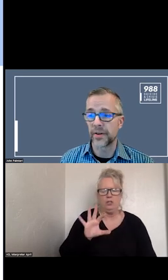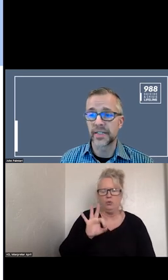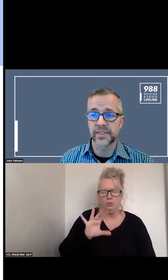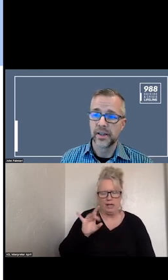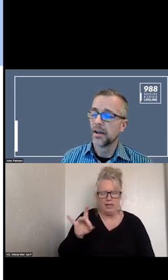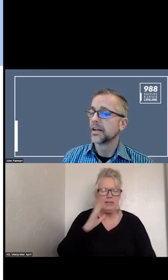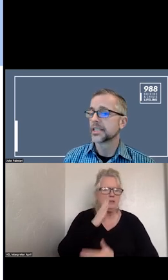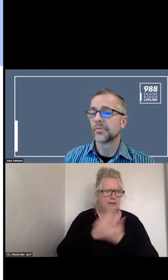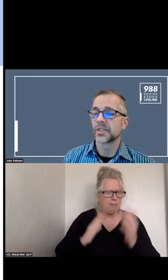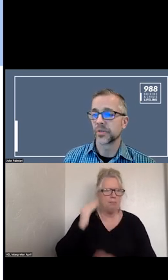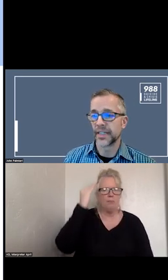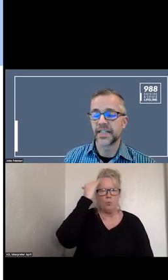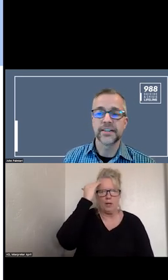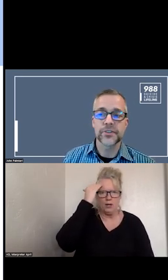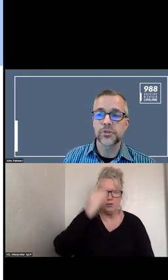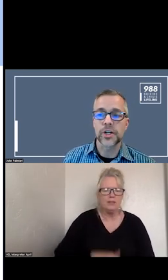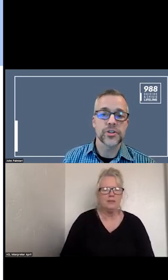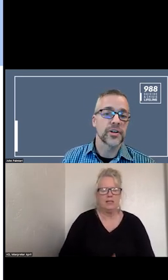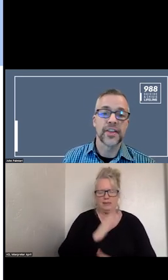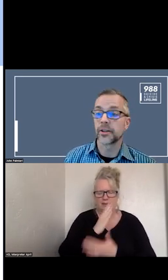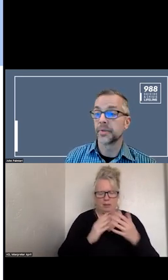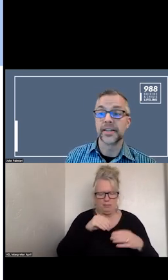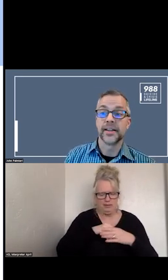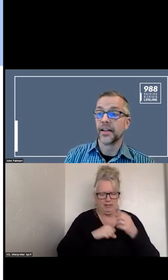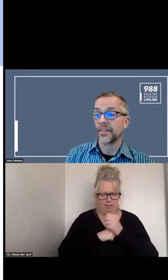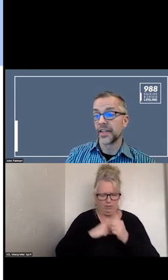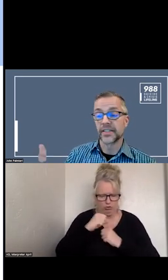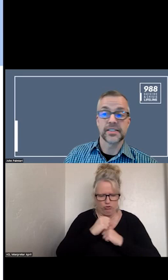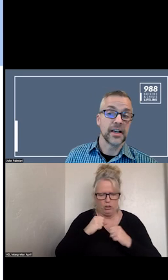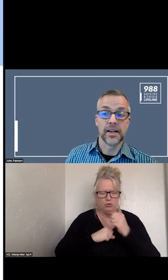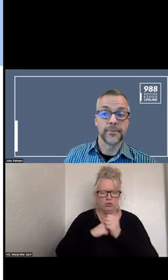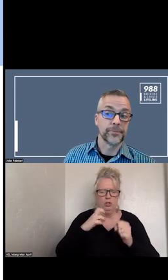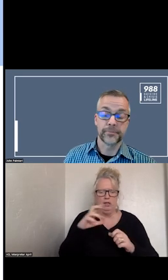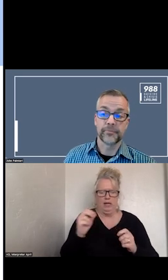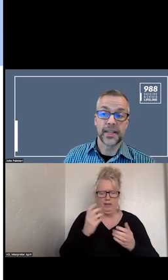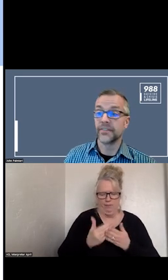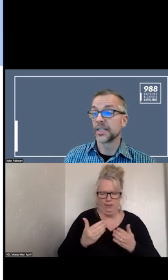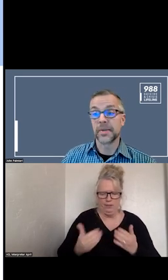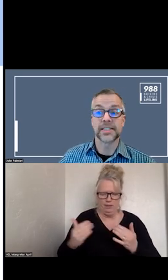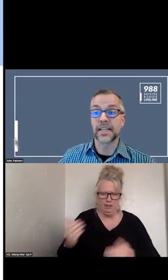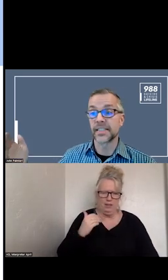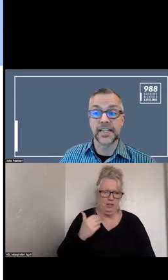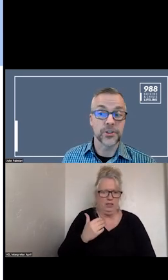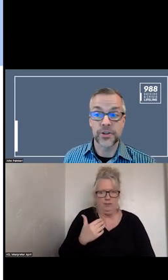AWARENESS AND SOME OF IT IS INFRASTRUCTURE. THAT CAN BE THINGS LIKE AS BASIC AS INTERNET